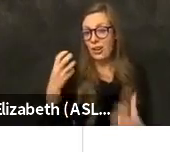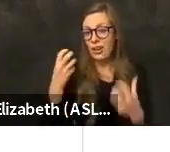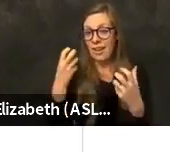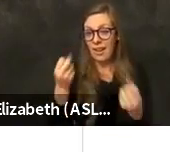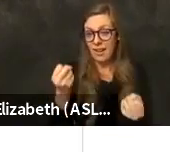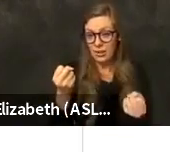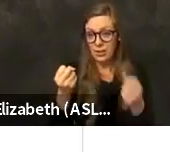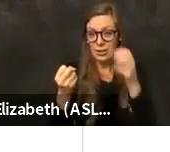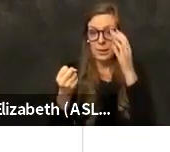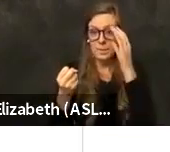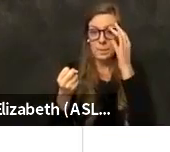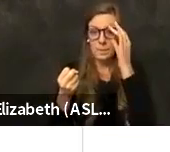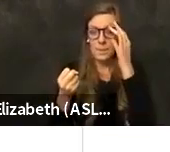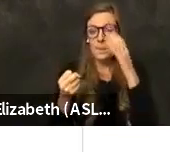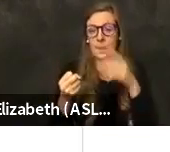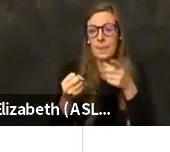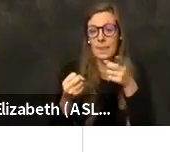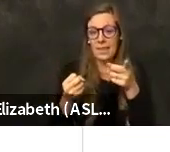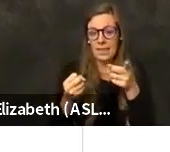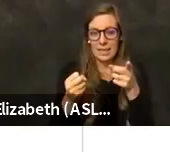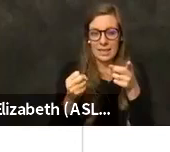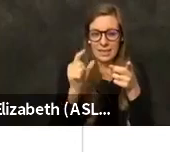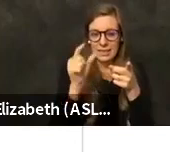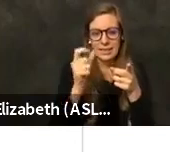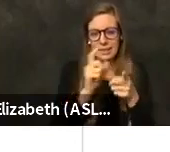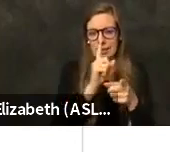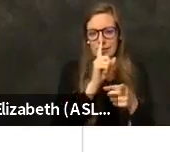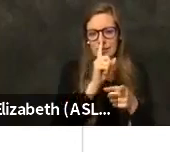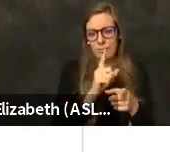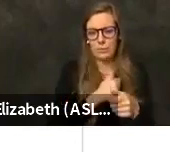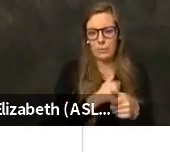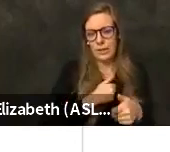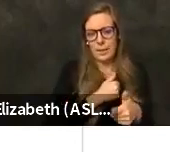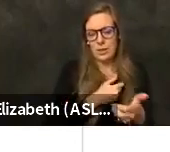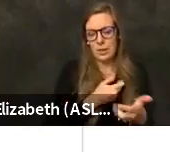And then this line here, and I apologize that the writing is rather small